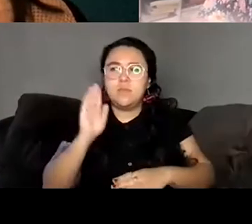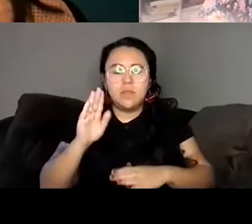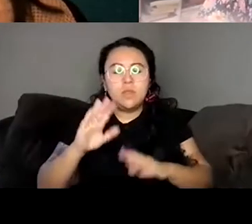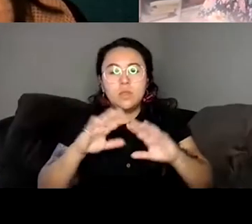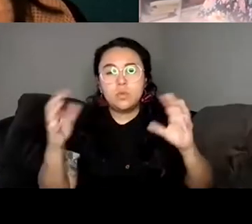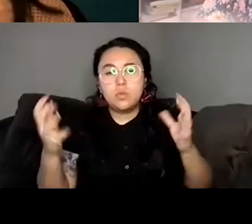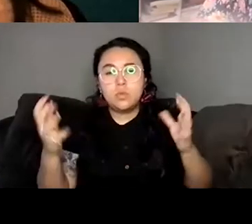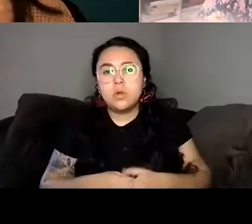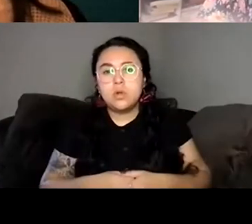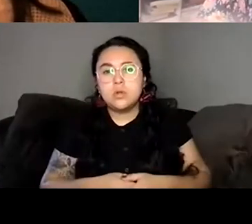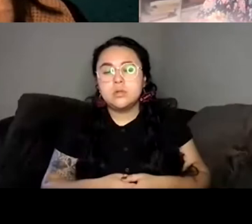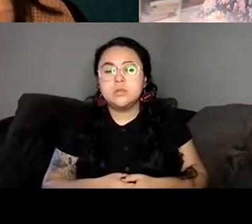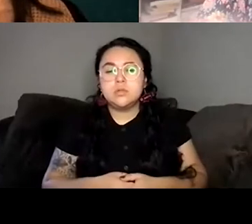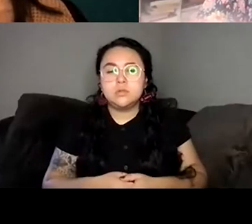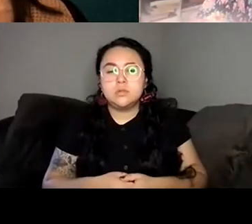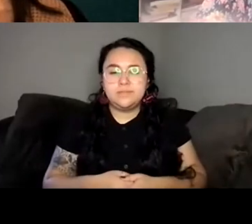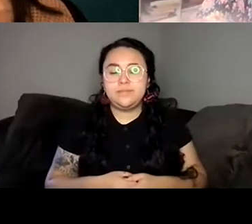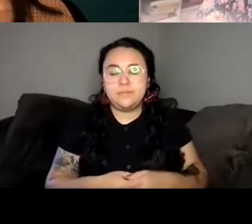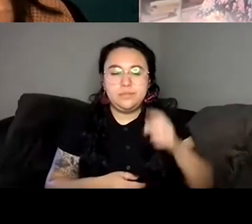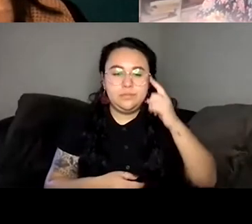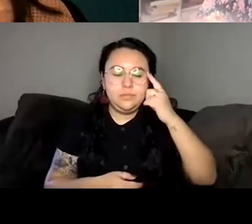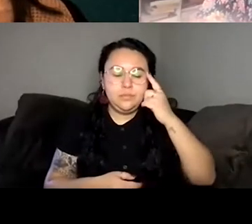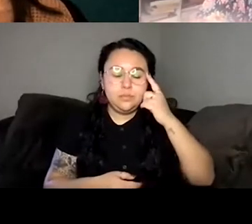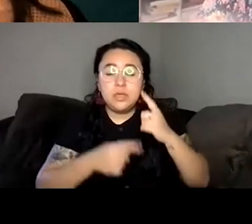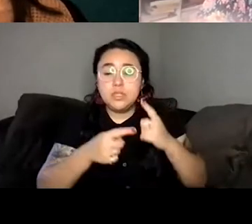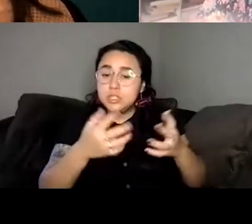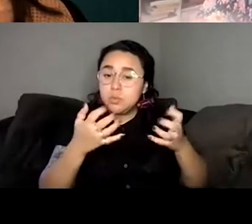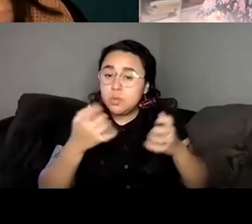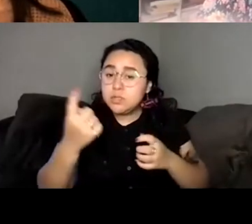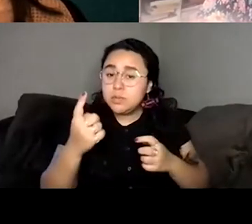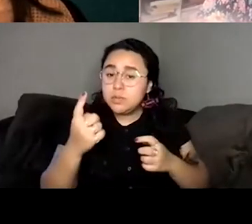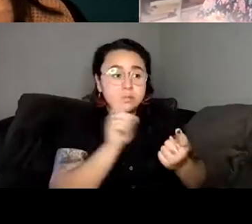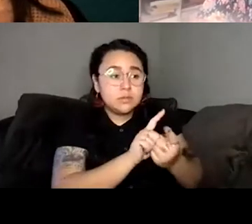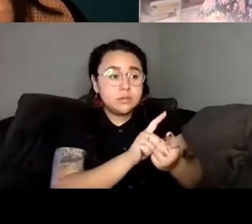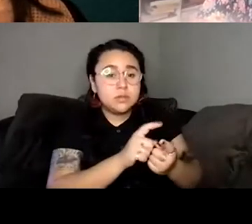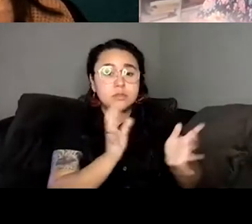talk to her in any do in a genuine way. She also has this defense amongst people coming